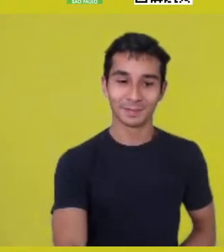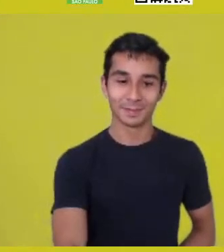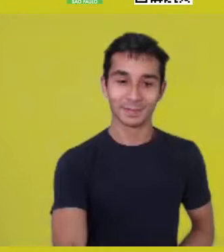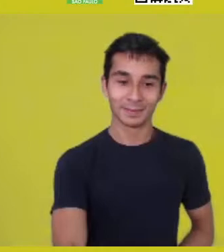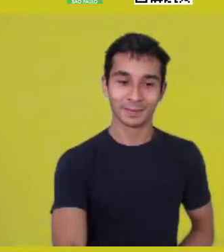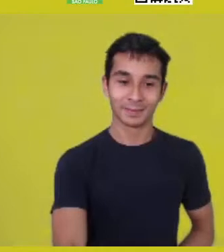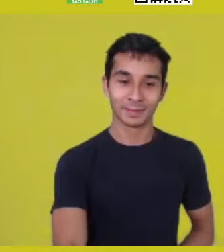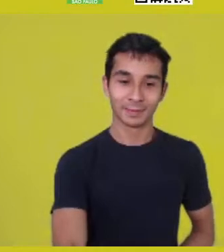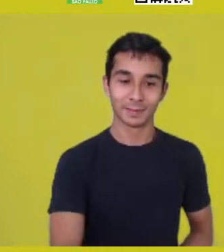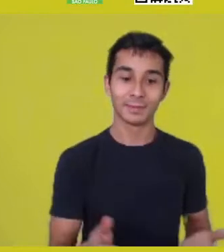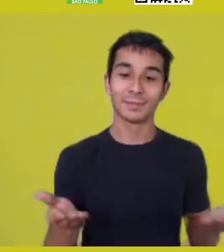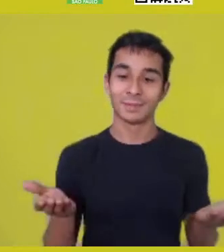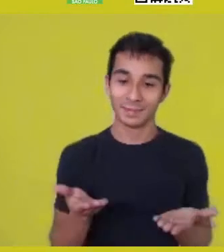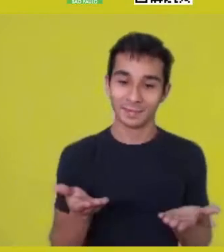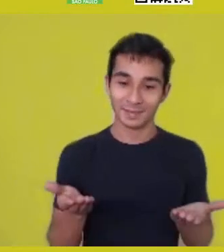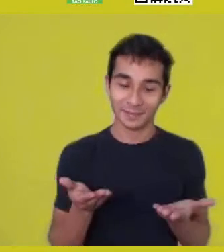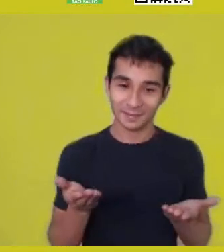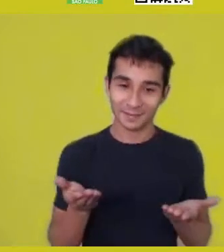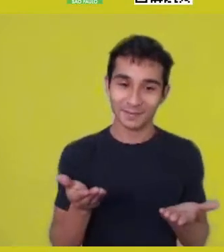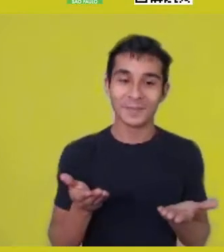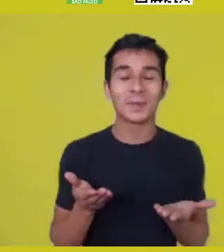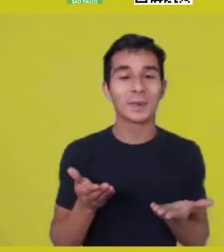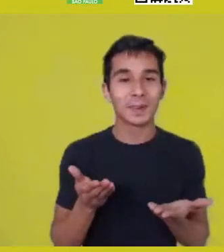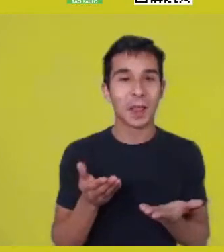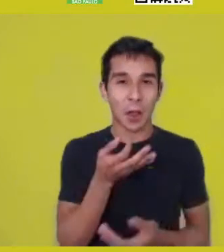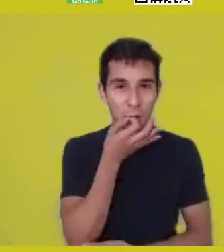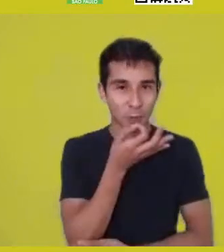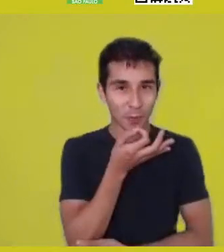Dense, with a lot of...